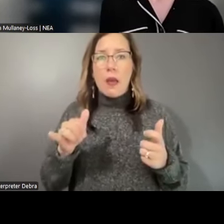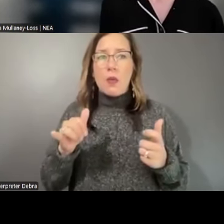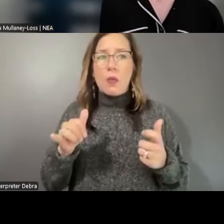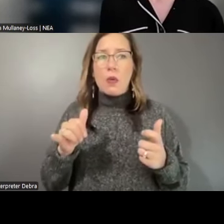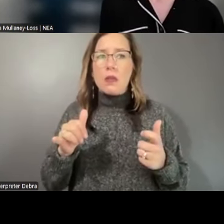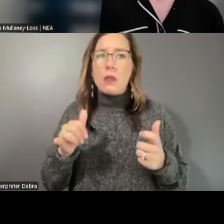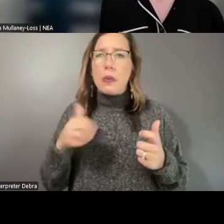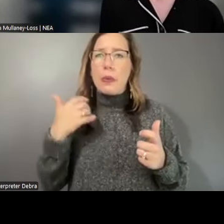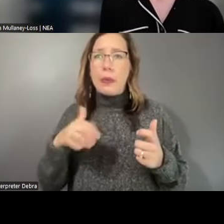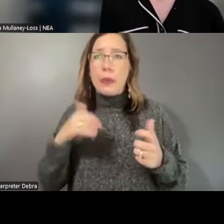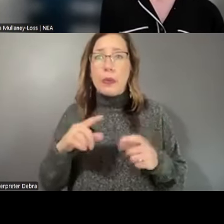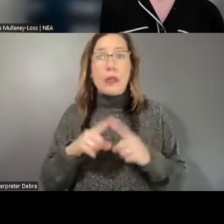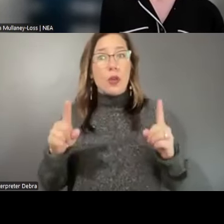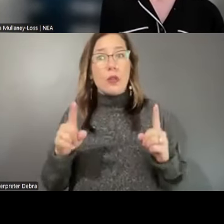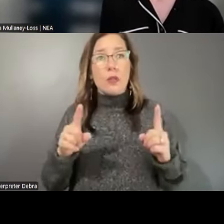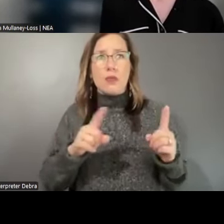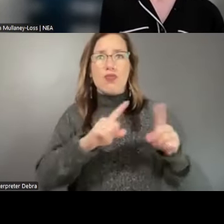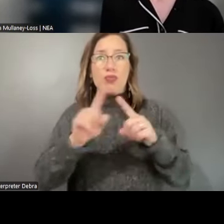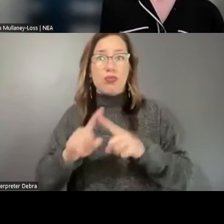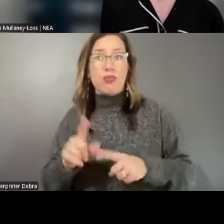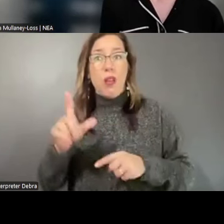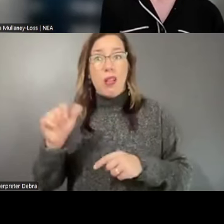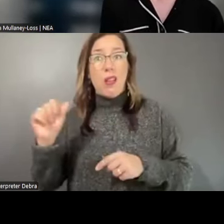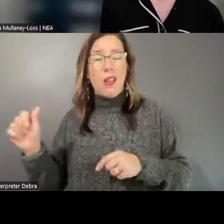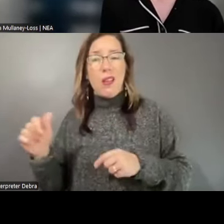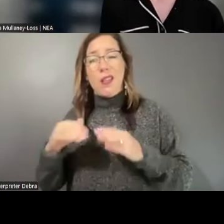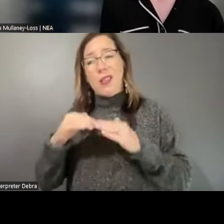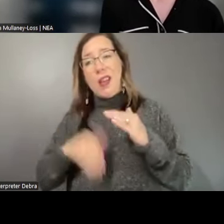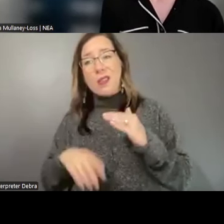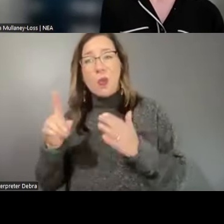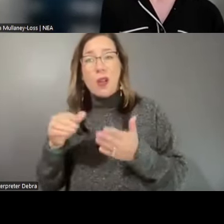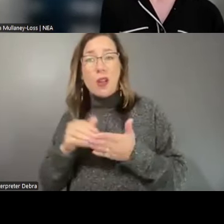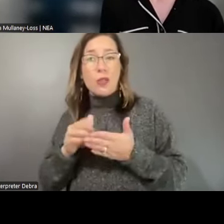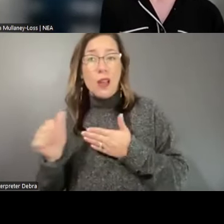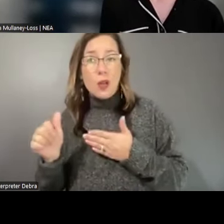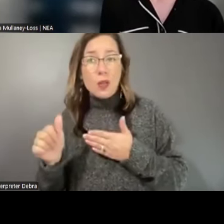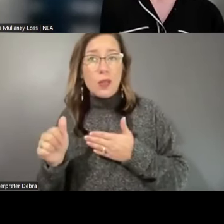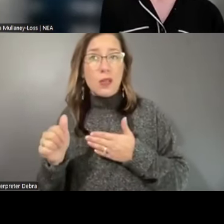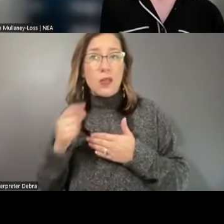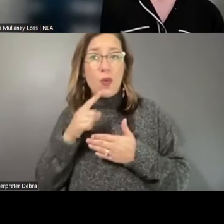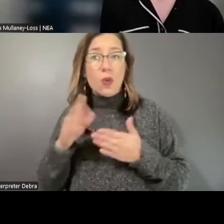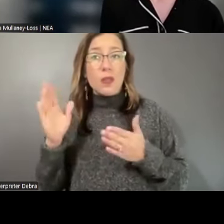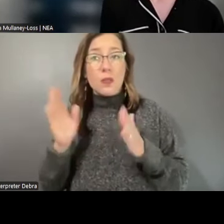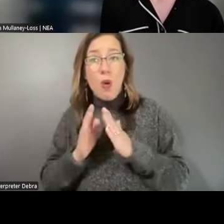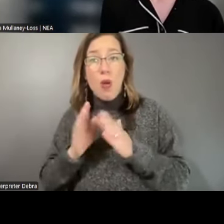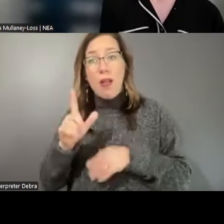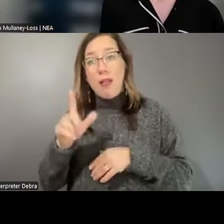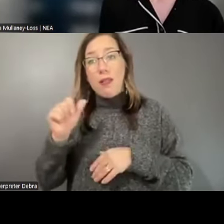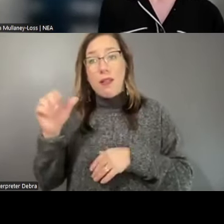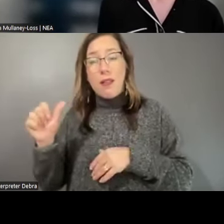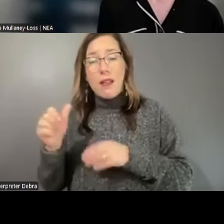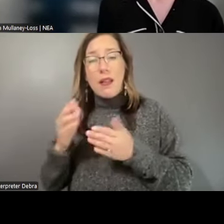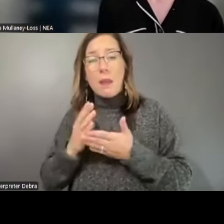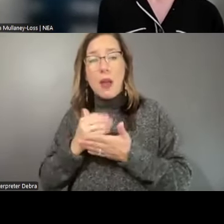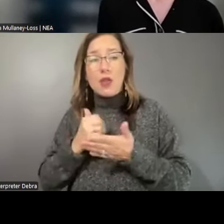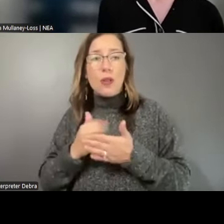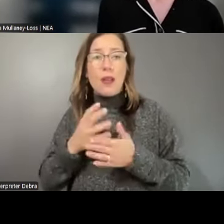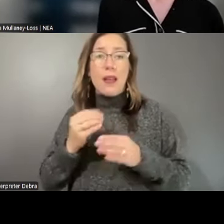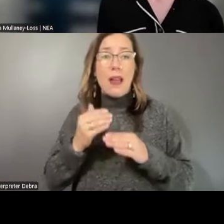across LAAs, ranging from less than $100,000 for small LAAs to budget in excess of 10 million for